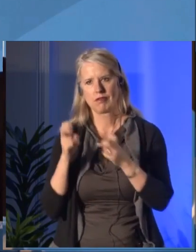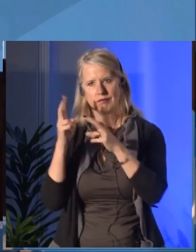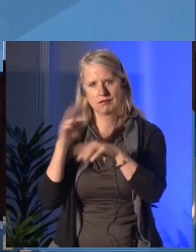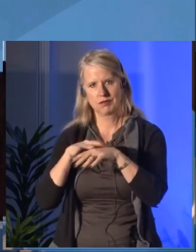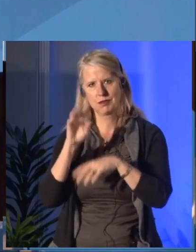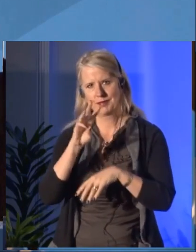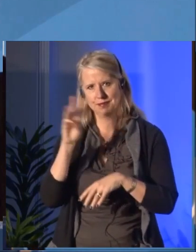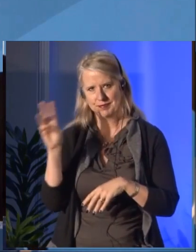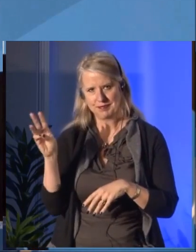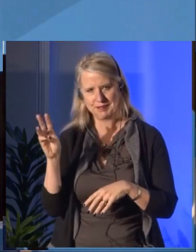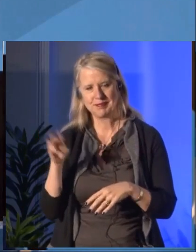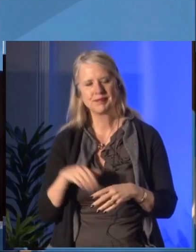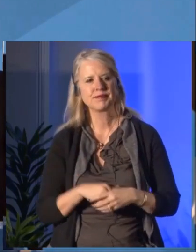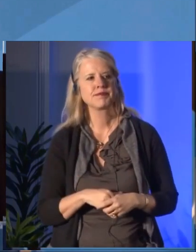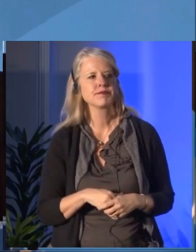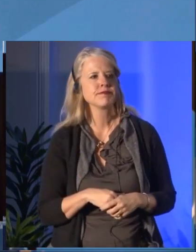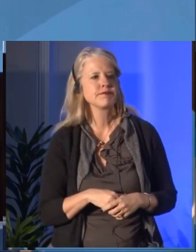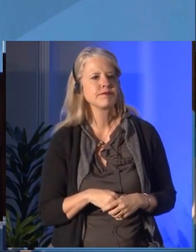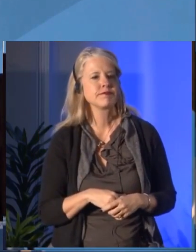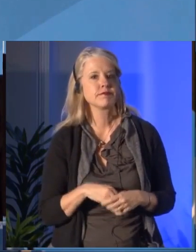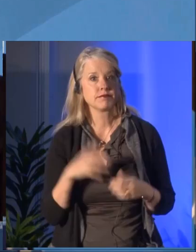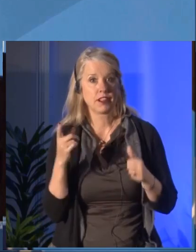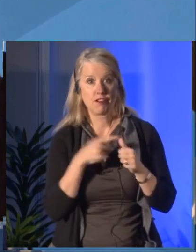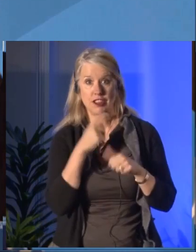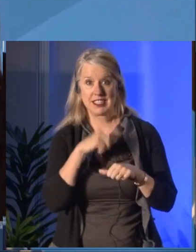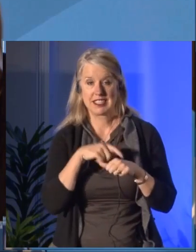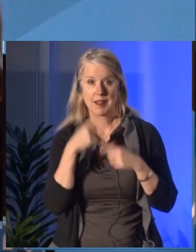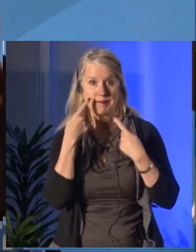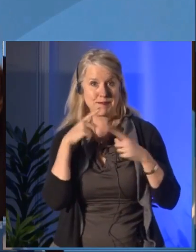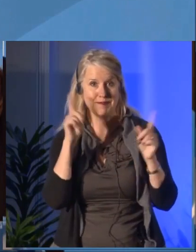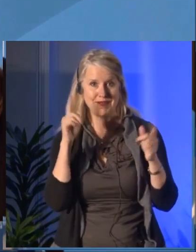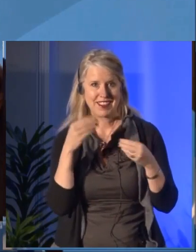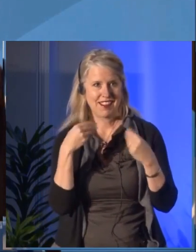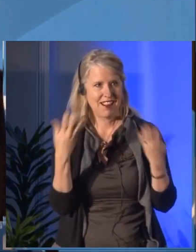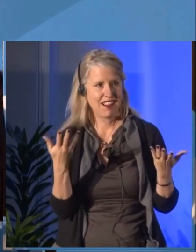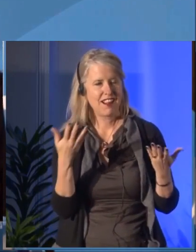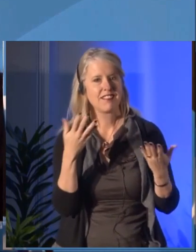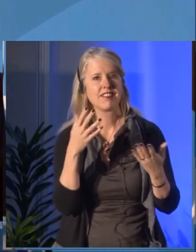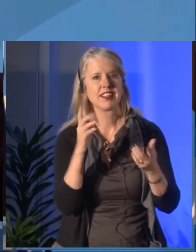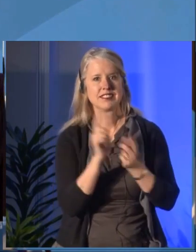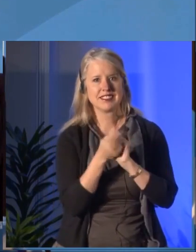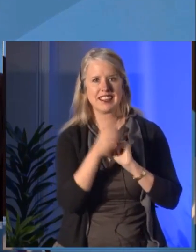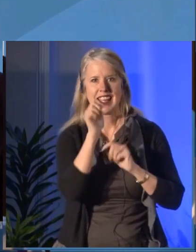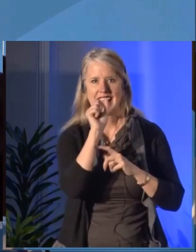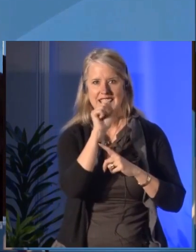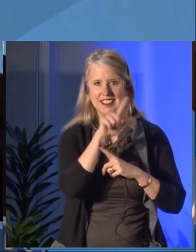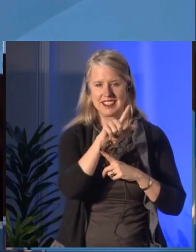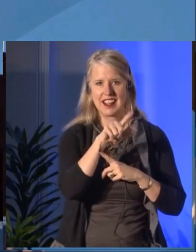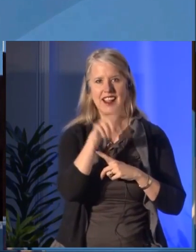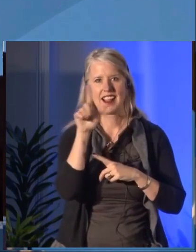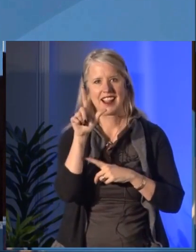Brenda Jenkins and Judy Settle. At this time I'd like to acknowledge that we're